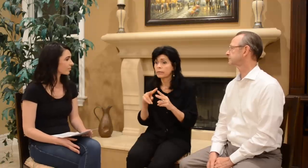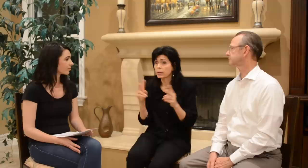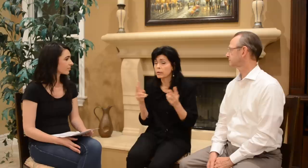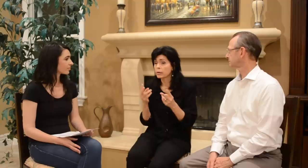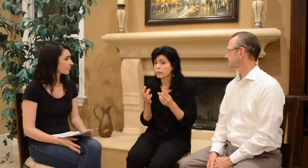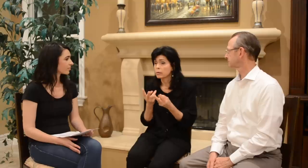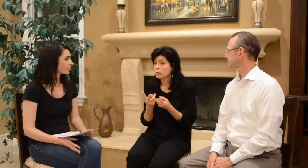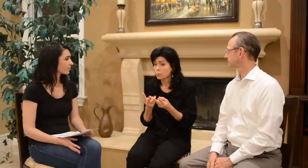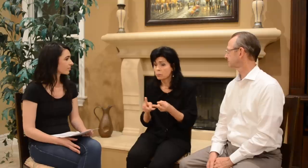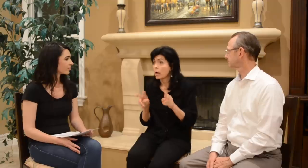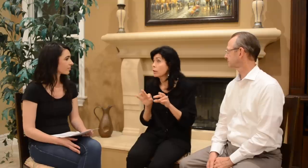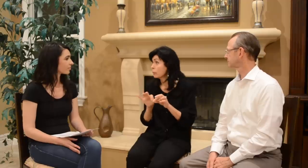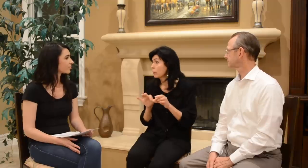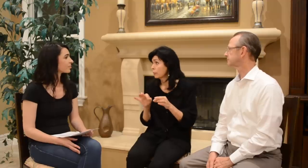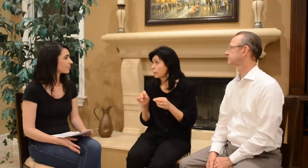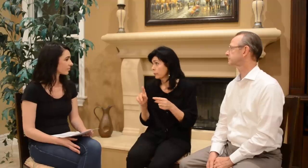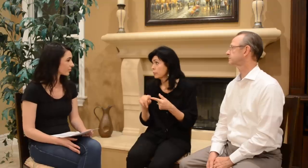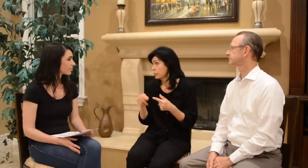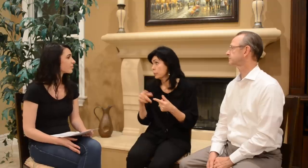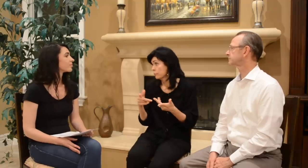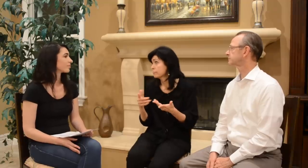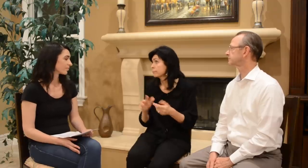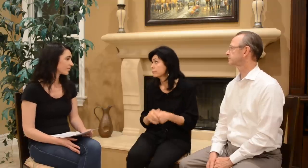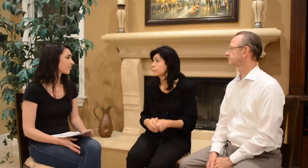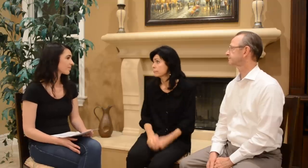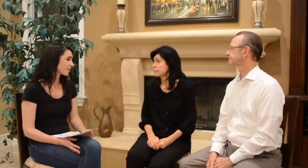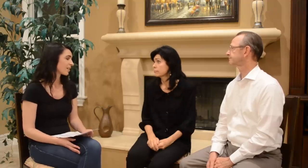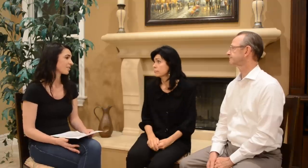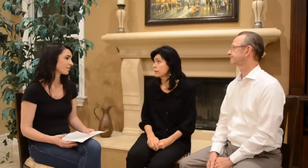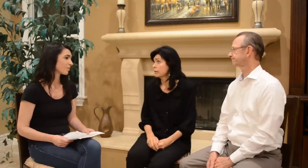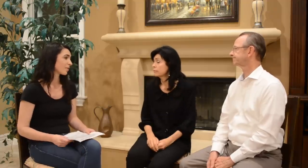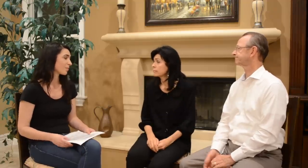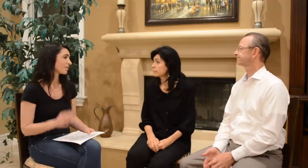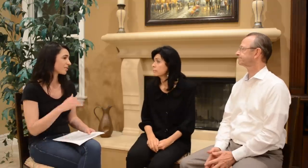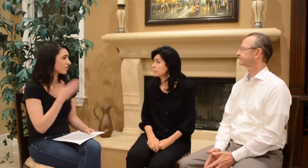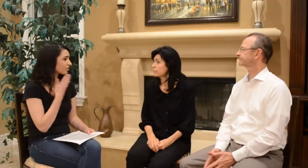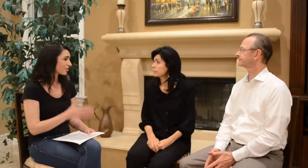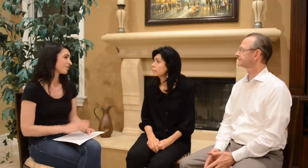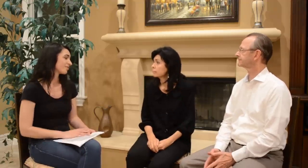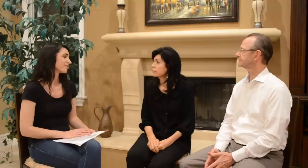and they are very valuable too. That’s really good.